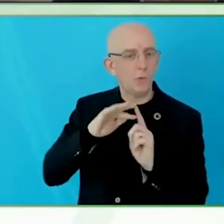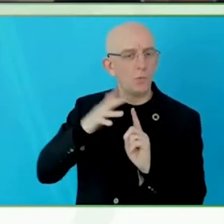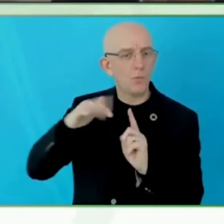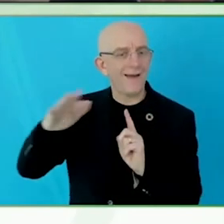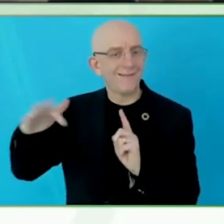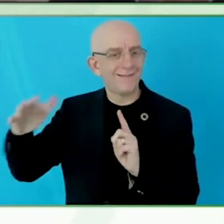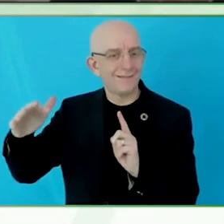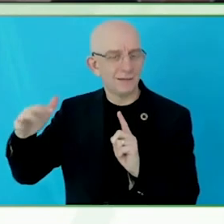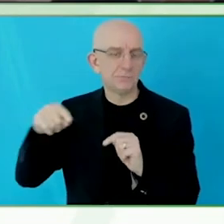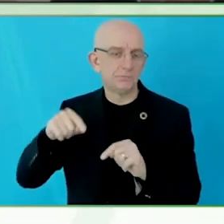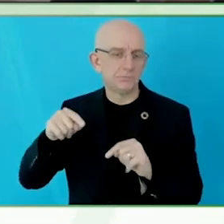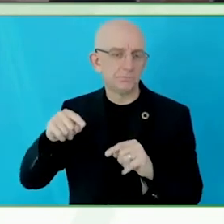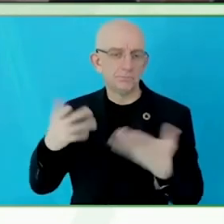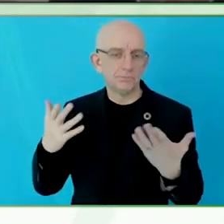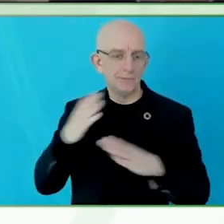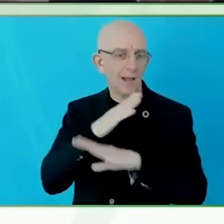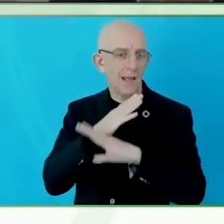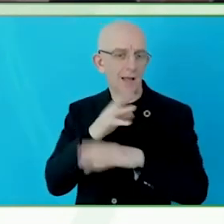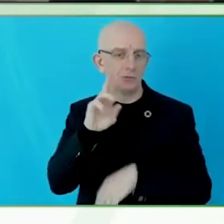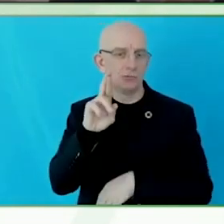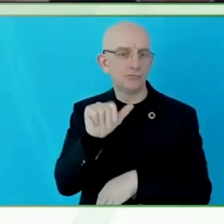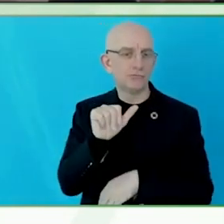How do you see the field developing in the future?